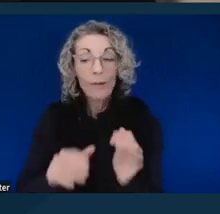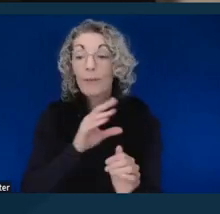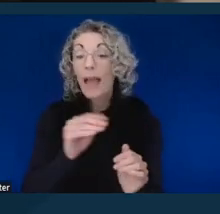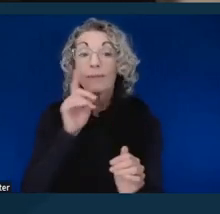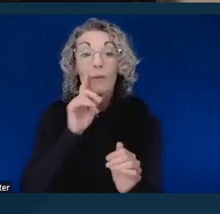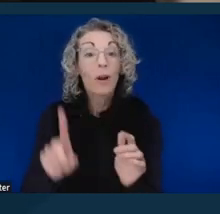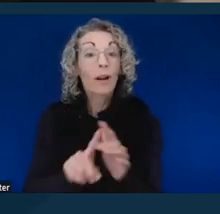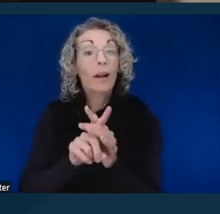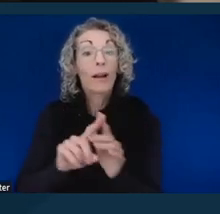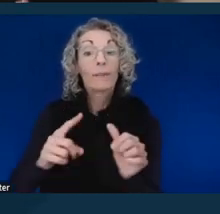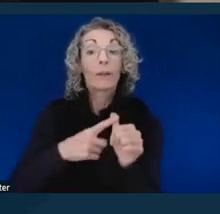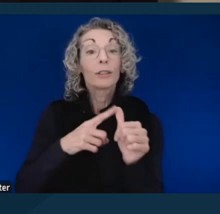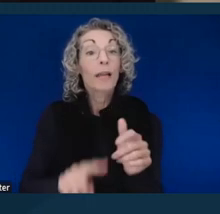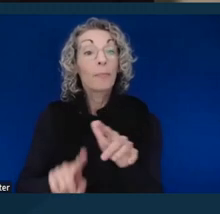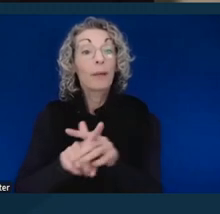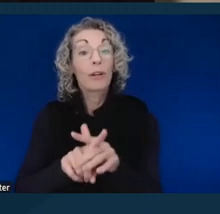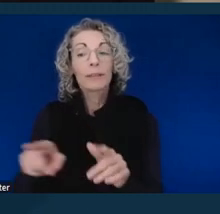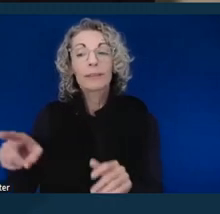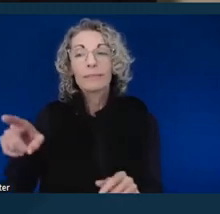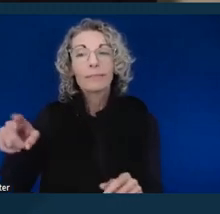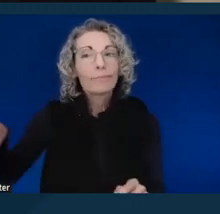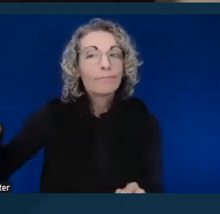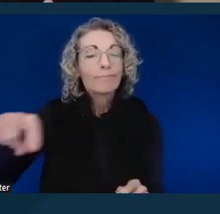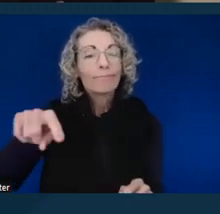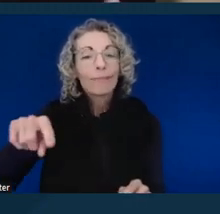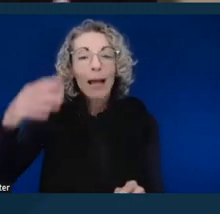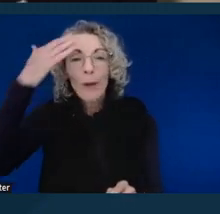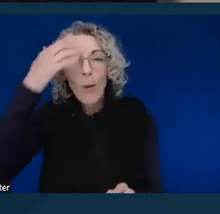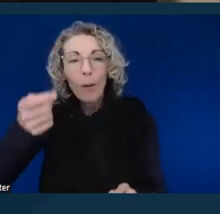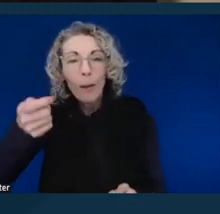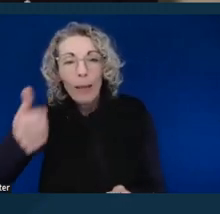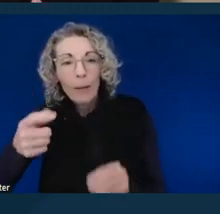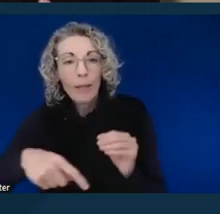about the certified deaf interpreters, CDIs, or certified interpreters of the deaf.